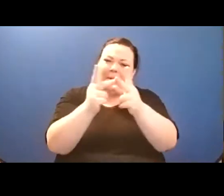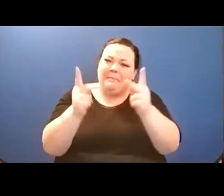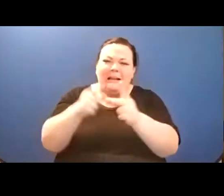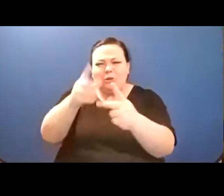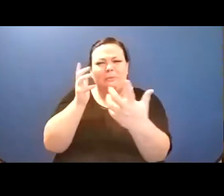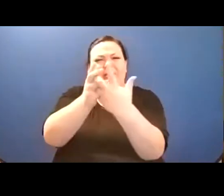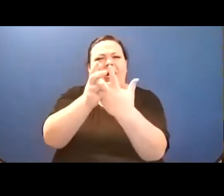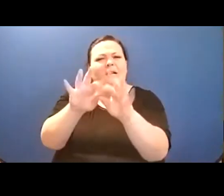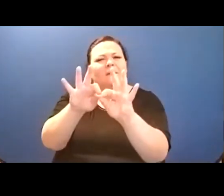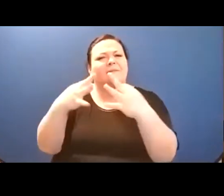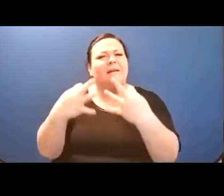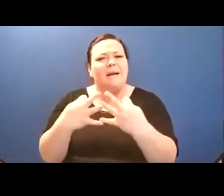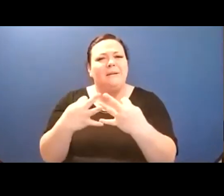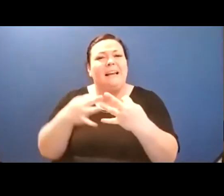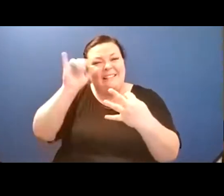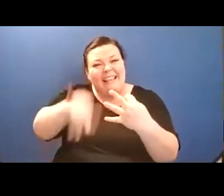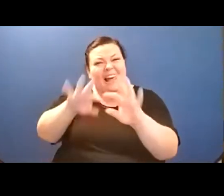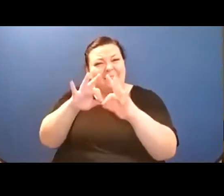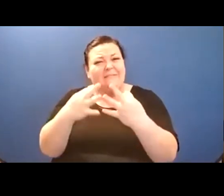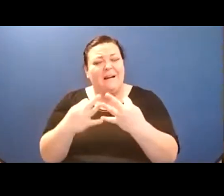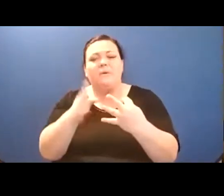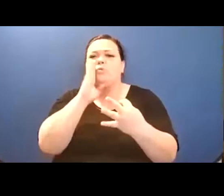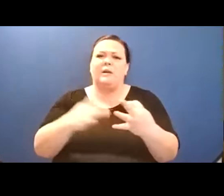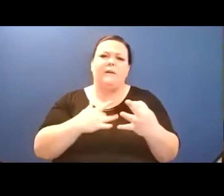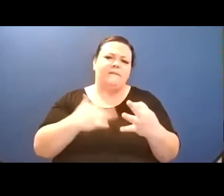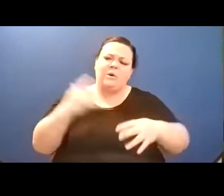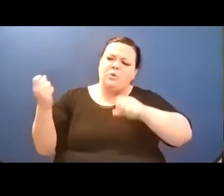and you may struggle to get up, I have come to give you these blessings://